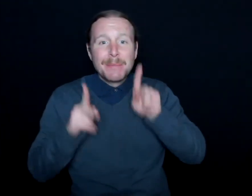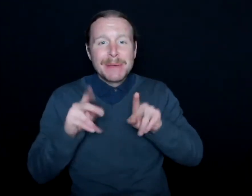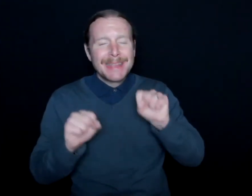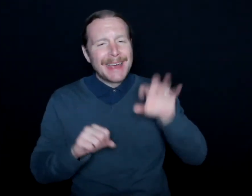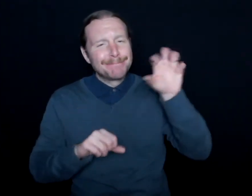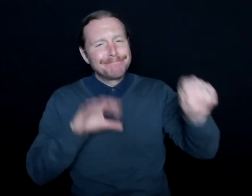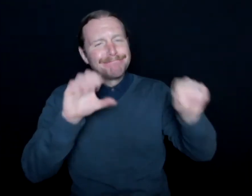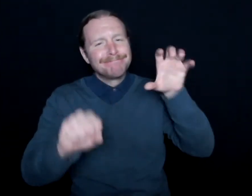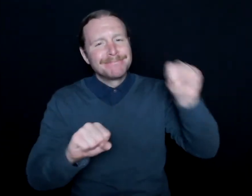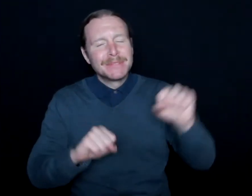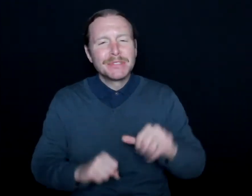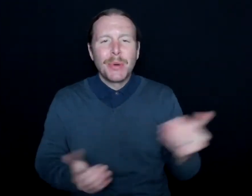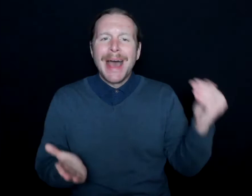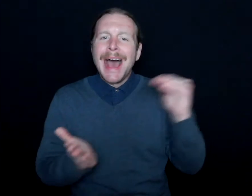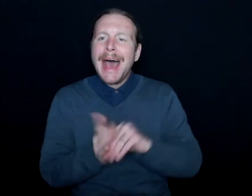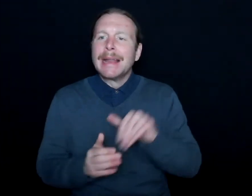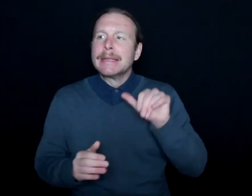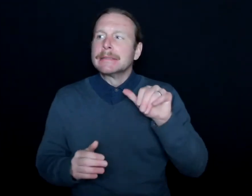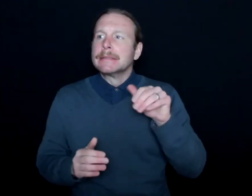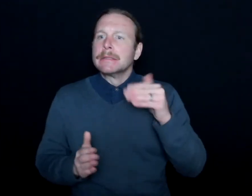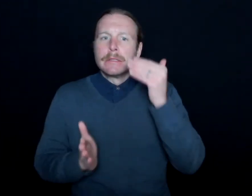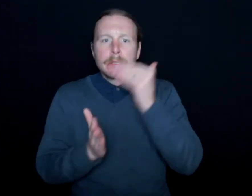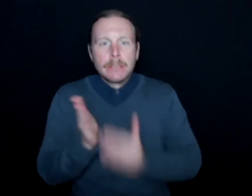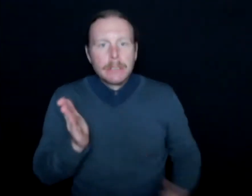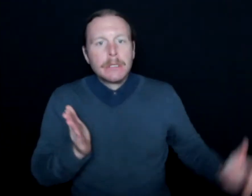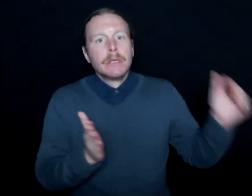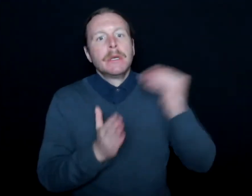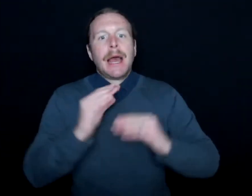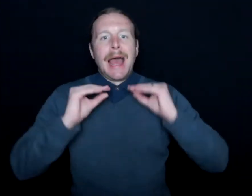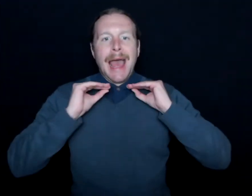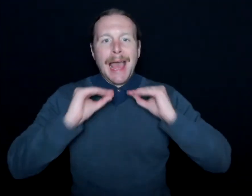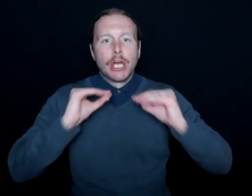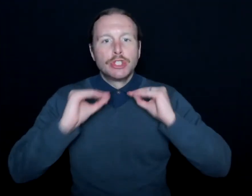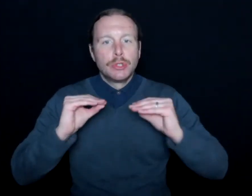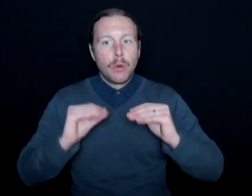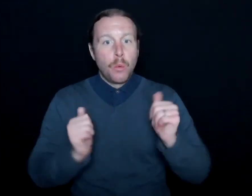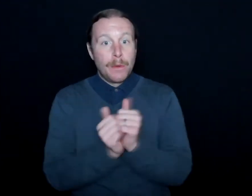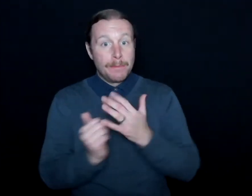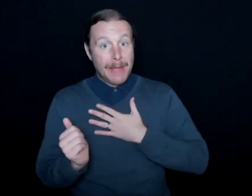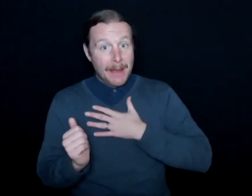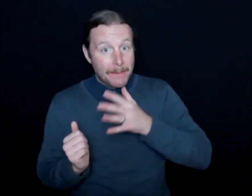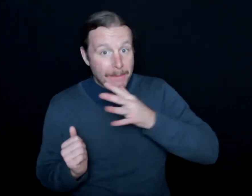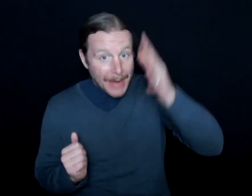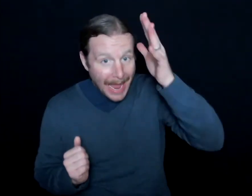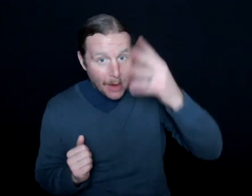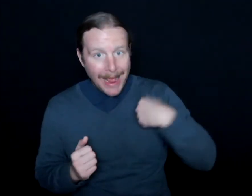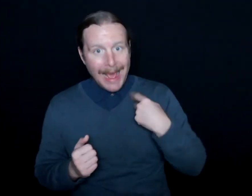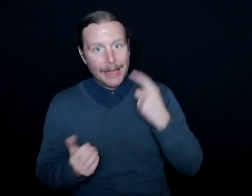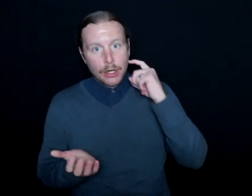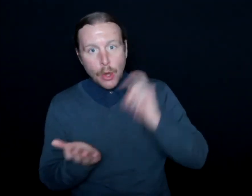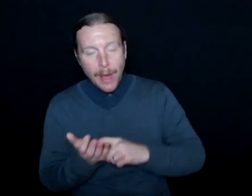And so it's this constant re-education that I see with my parents and with my deaf colleagues